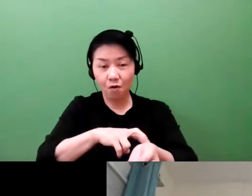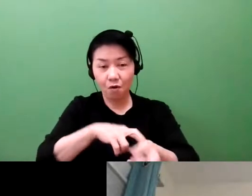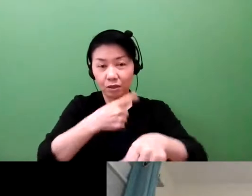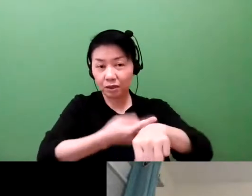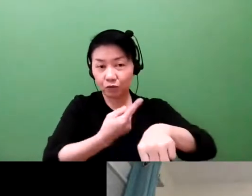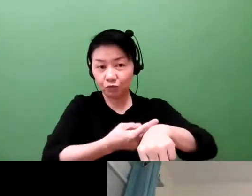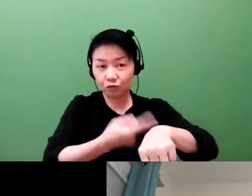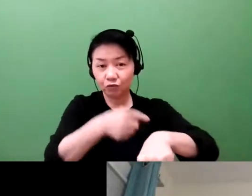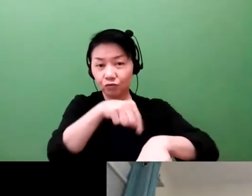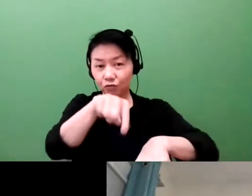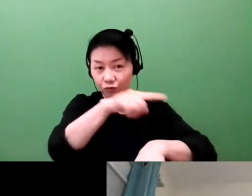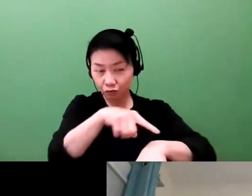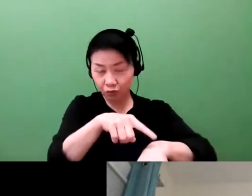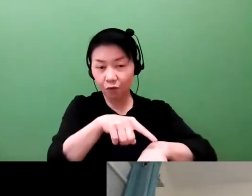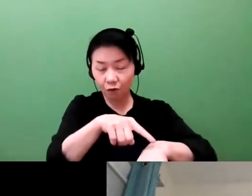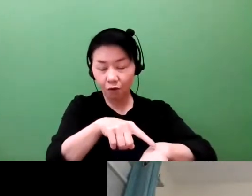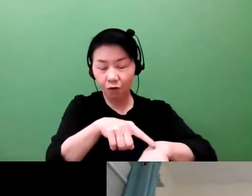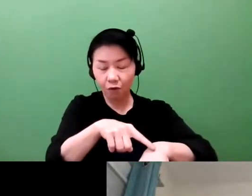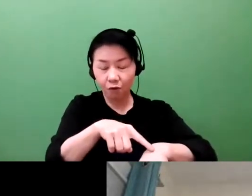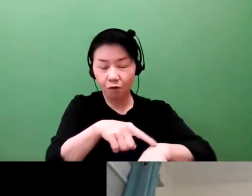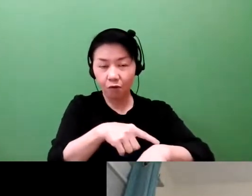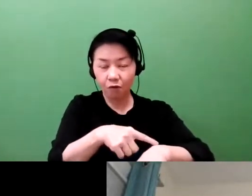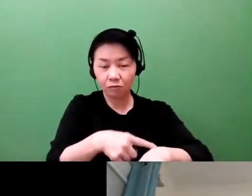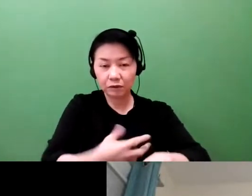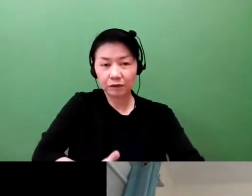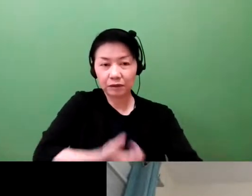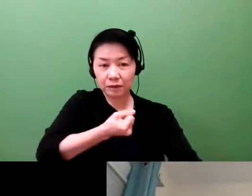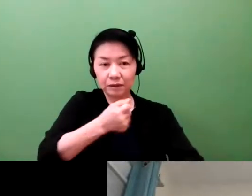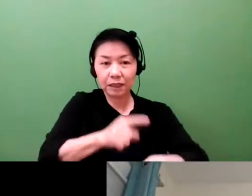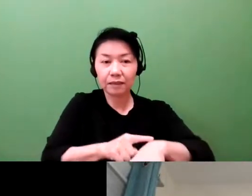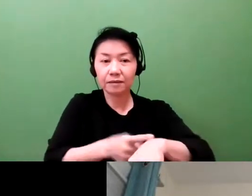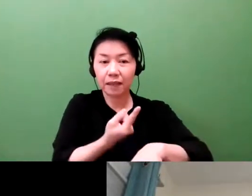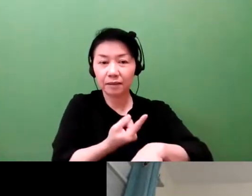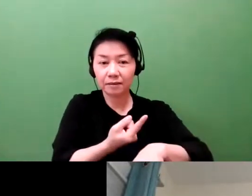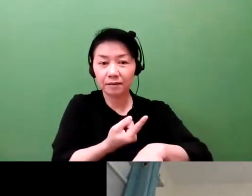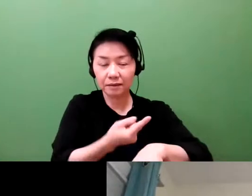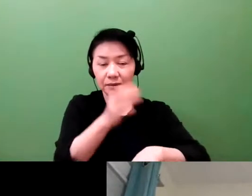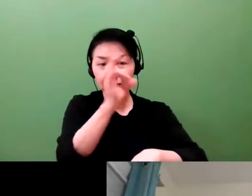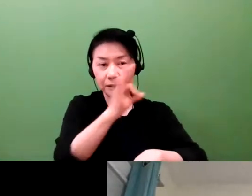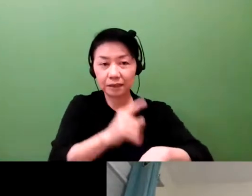goods and services. Would you describe the importance of intellectual property to branding